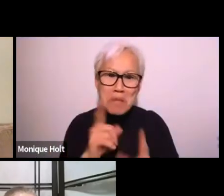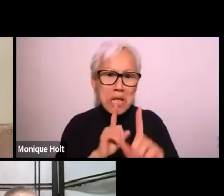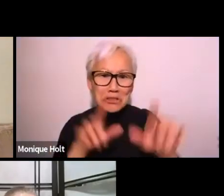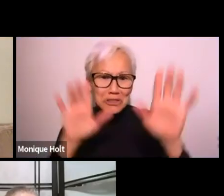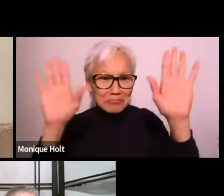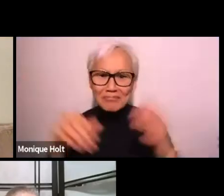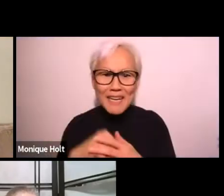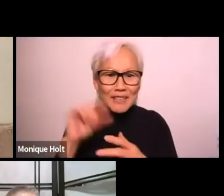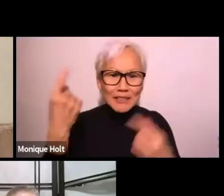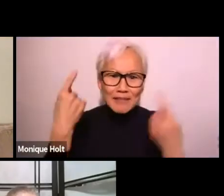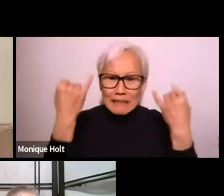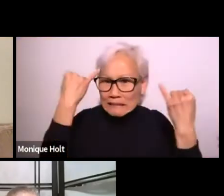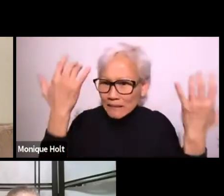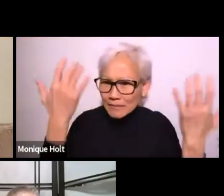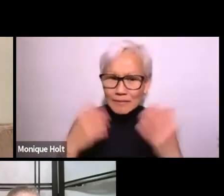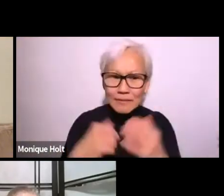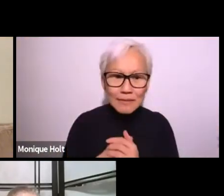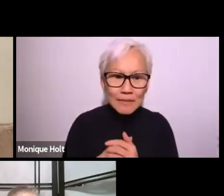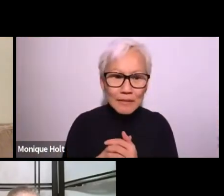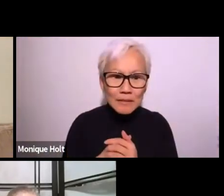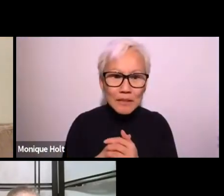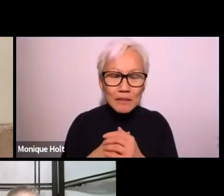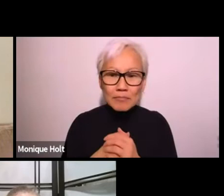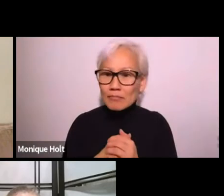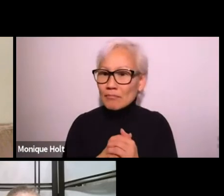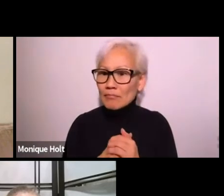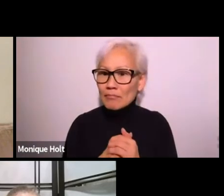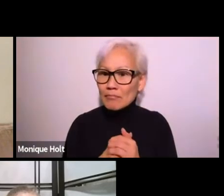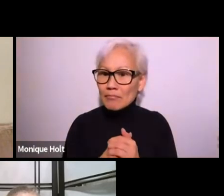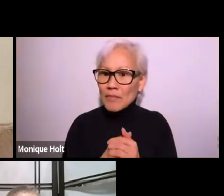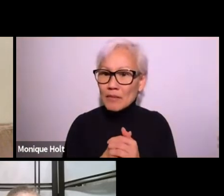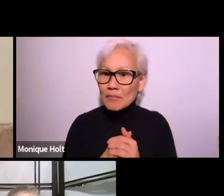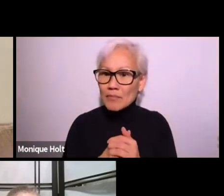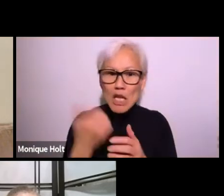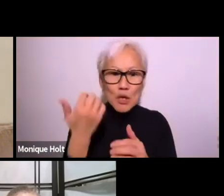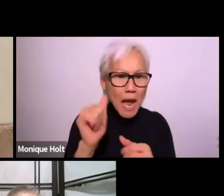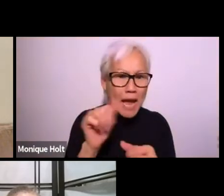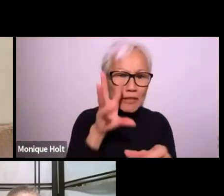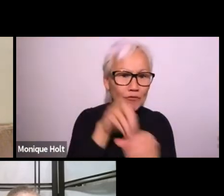There's no right or wrong answer. You know, just ideas that you can throw out there.